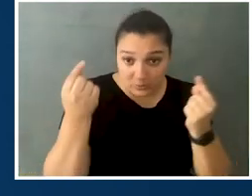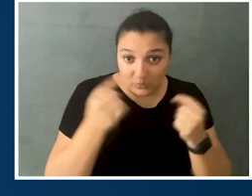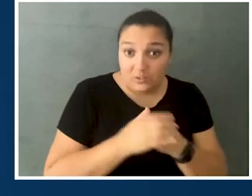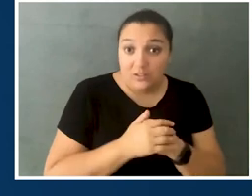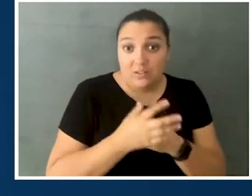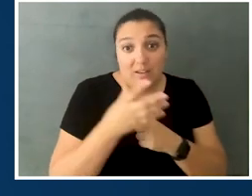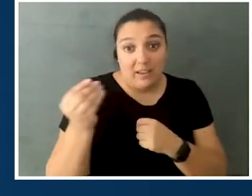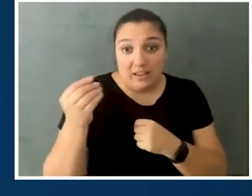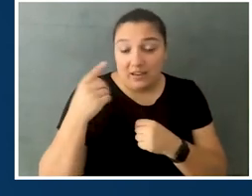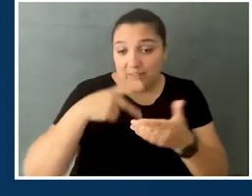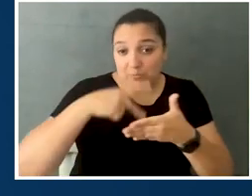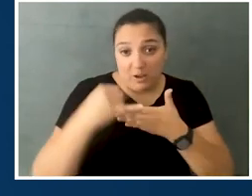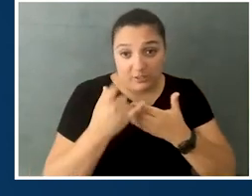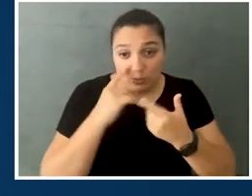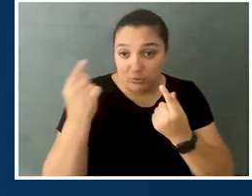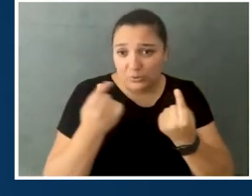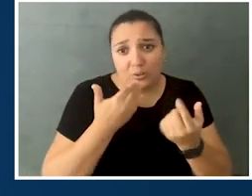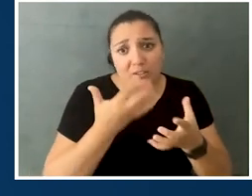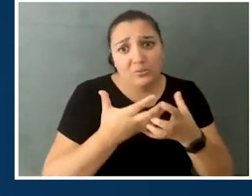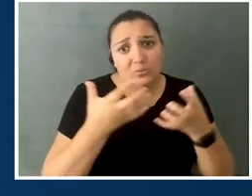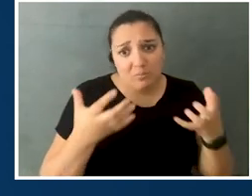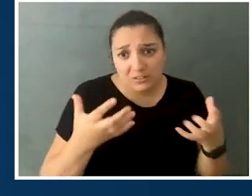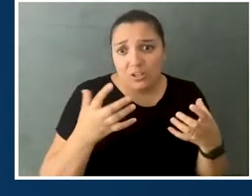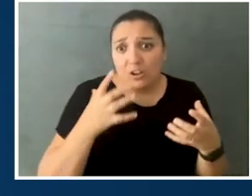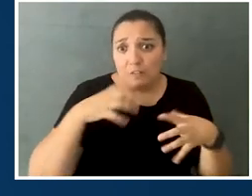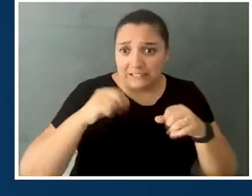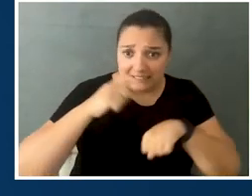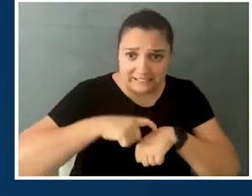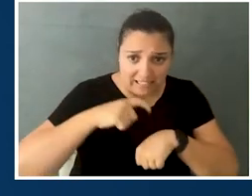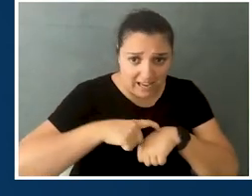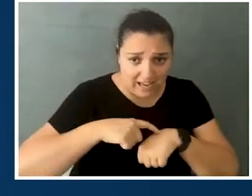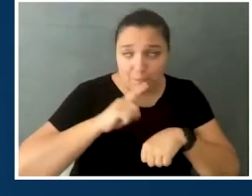and everything that this project is going to do. So, thank you so much for taking time